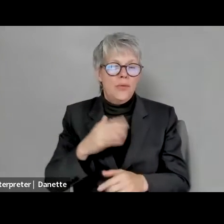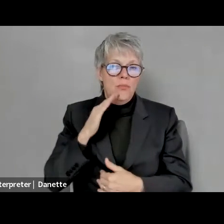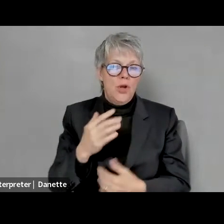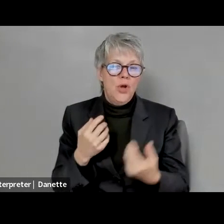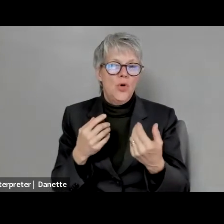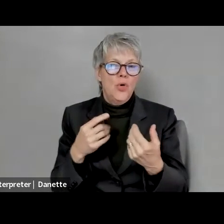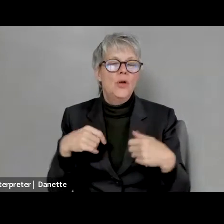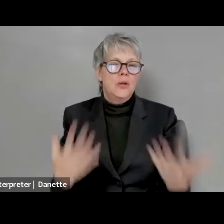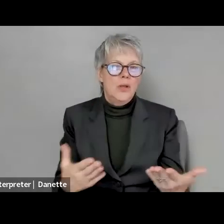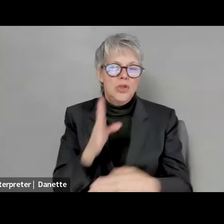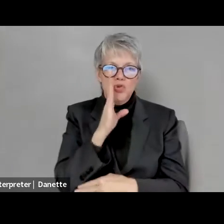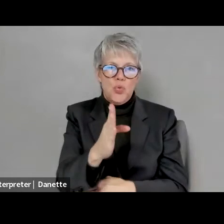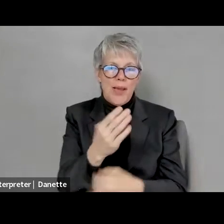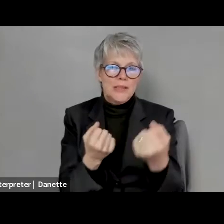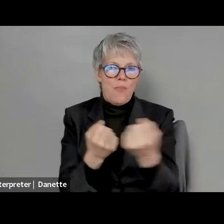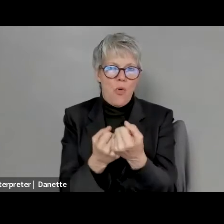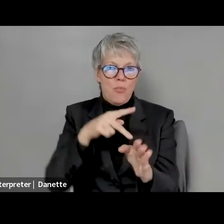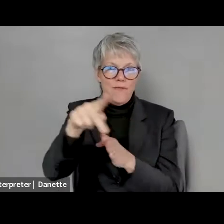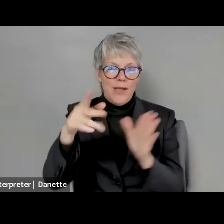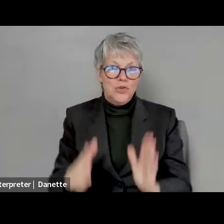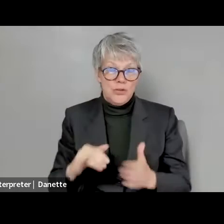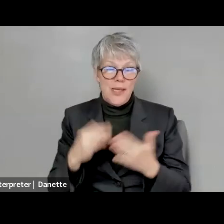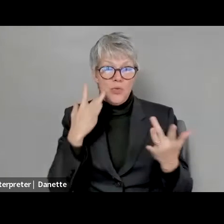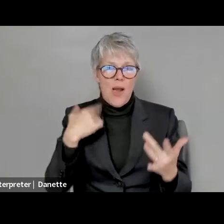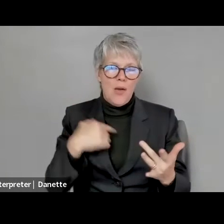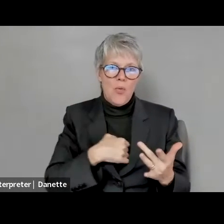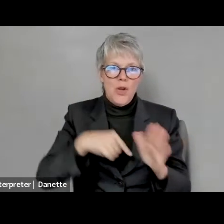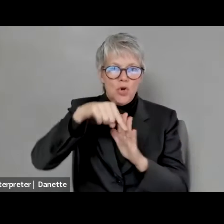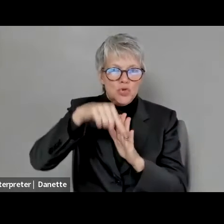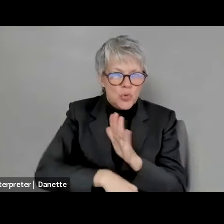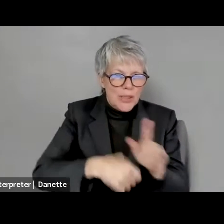Kelly Crosbie: or professionals. So that's why we're joining. Kelly Crosbie: That's why,